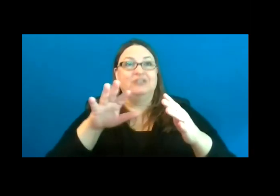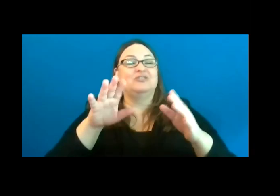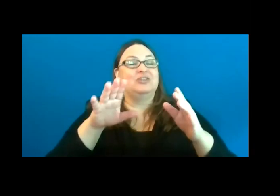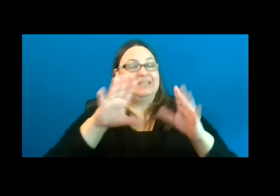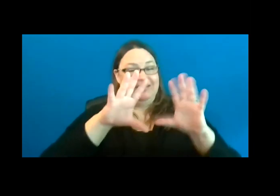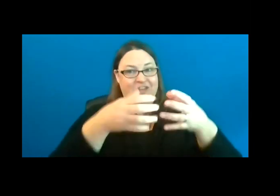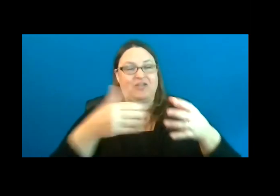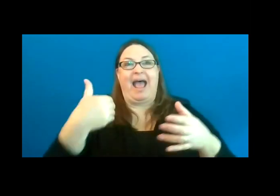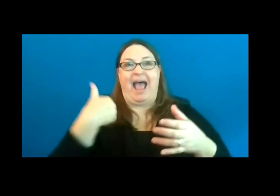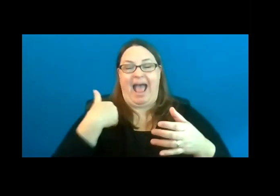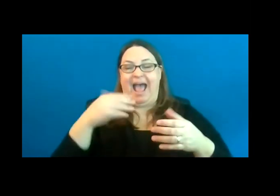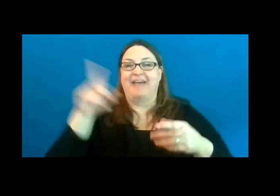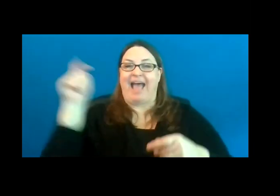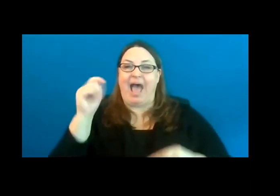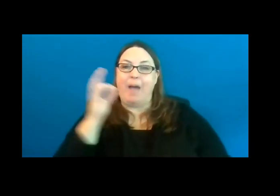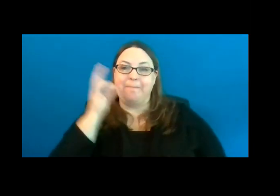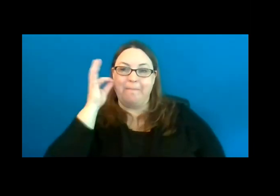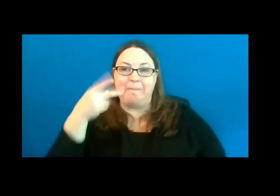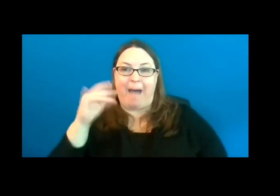Ortonville recreation areas.